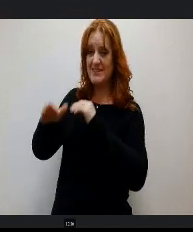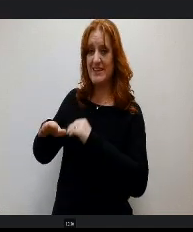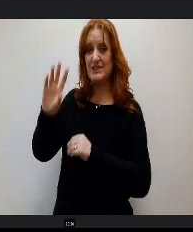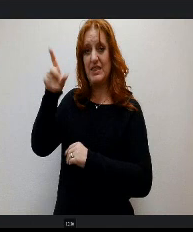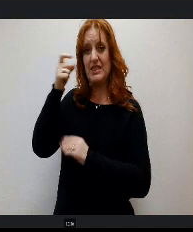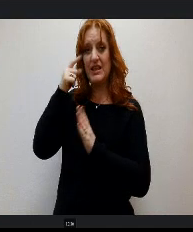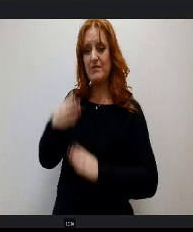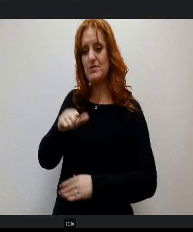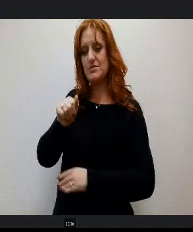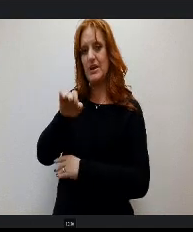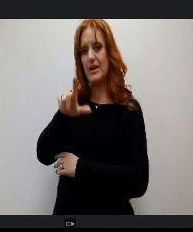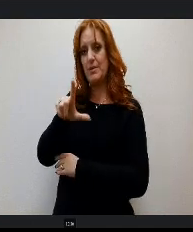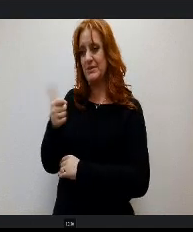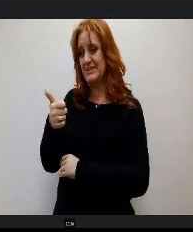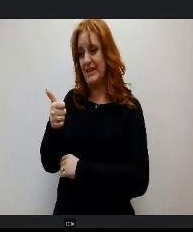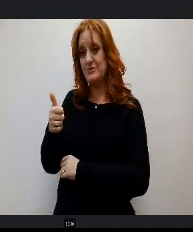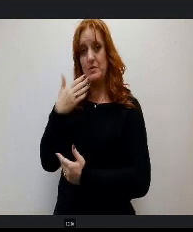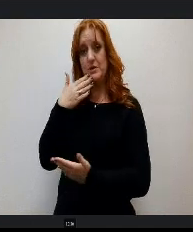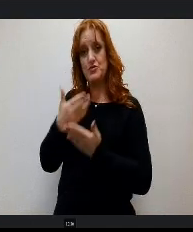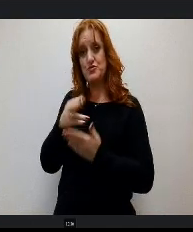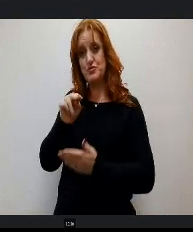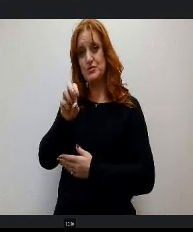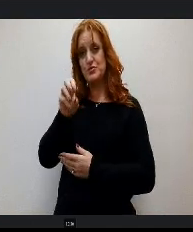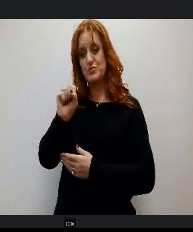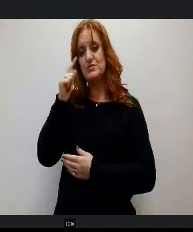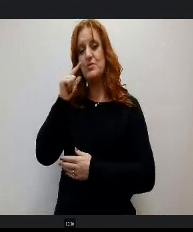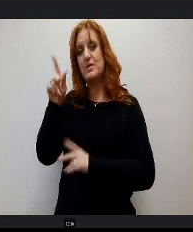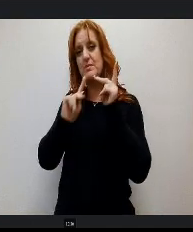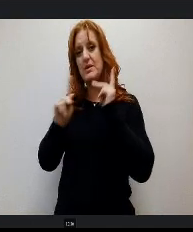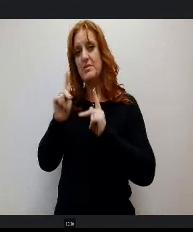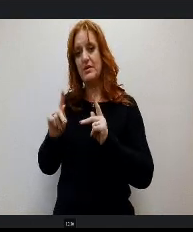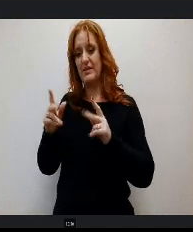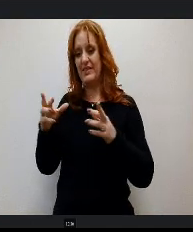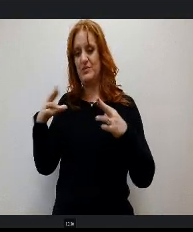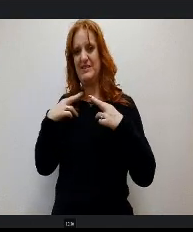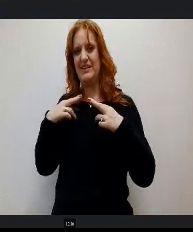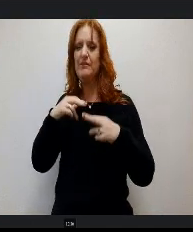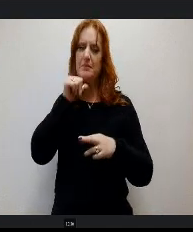s good news for our retirees. That are not yet quite ready to call it